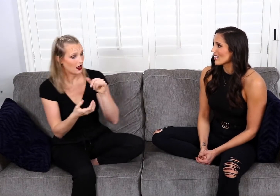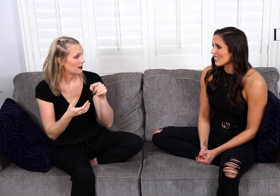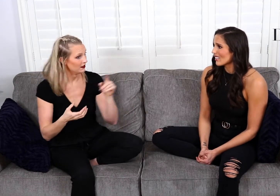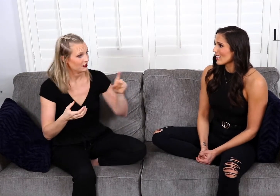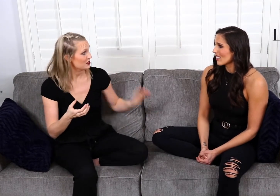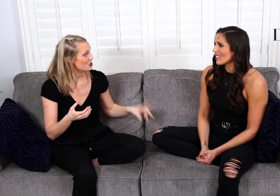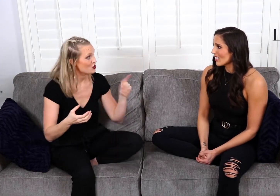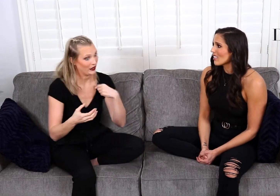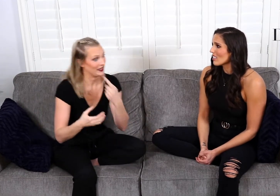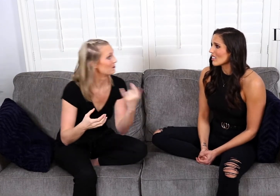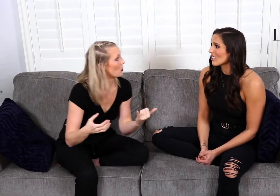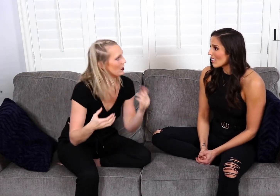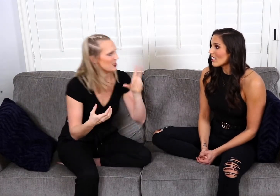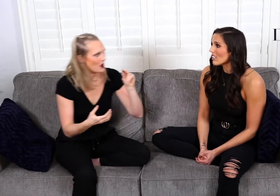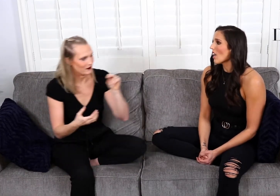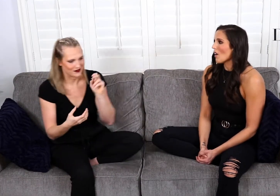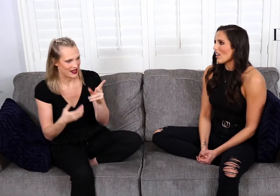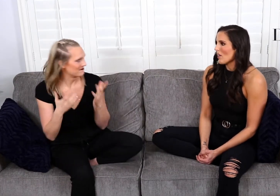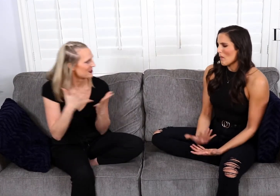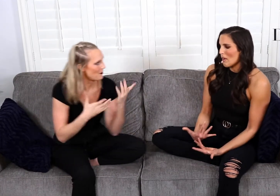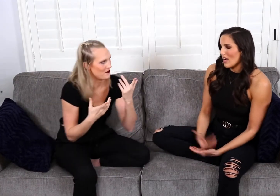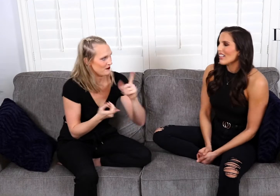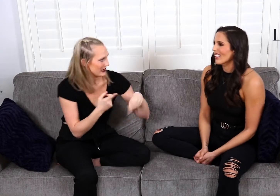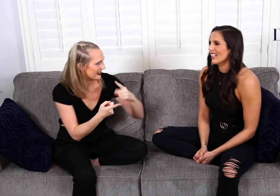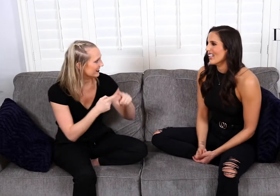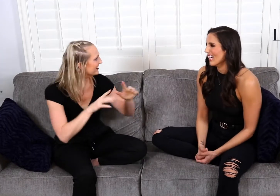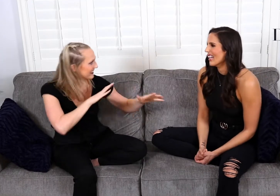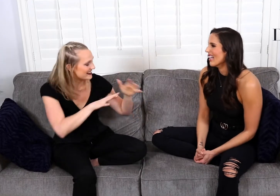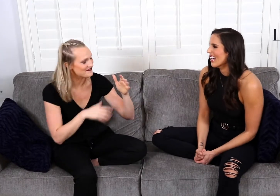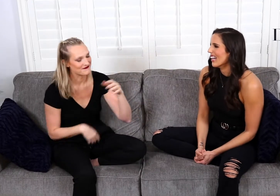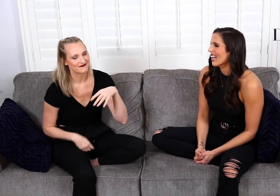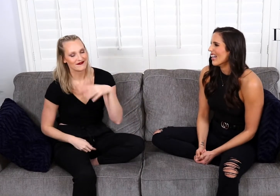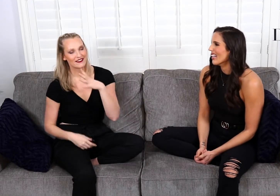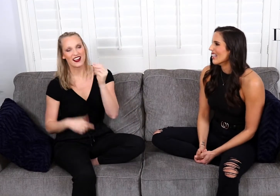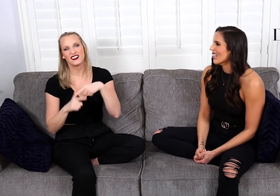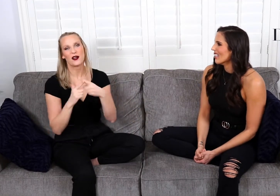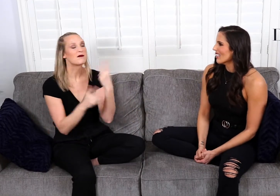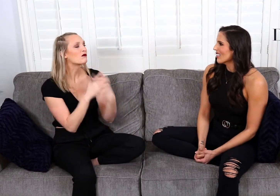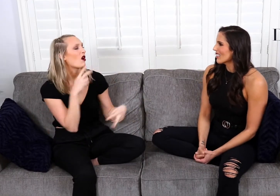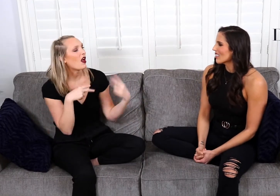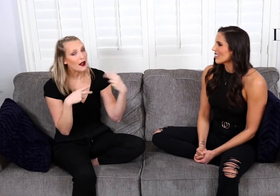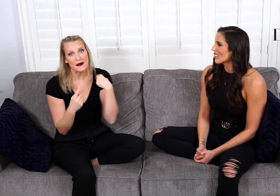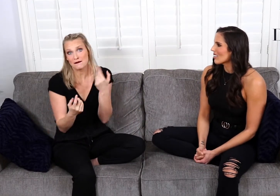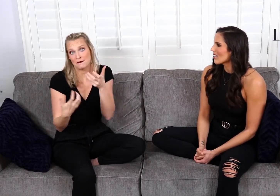and I was like, “Hey Sarah, I do I tell him now?” Or when's the right time to tell him?” And so we both kind of looked at each other.